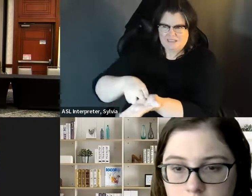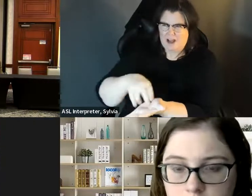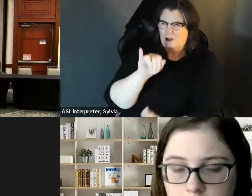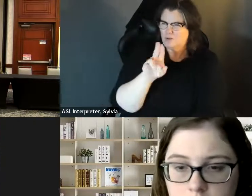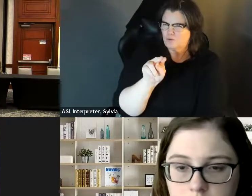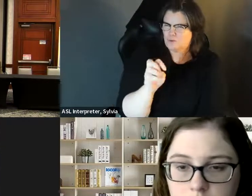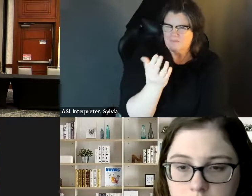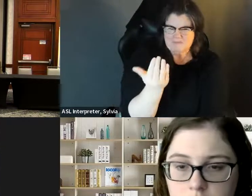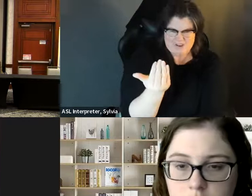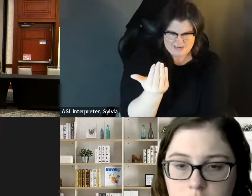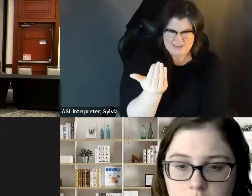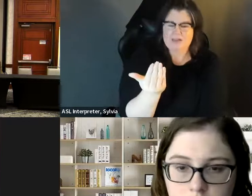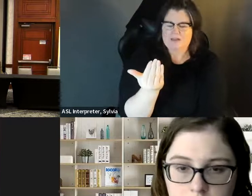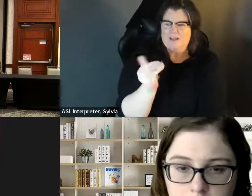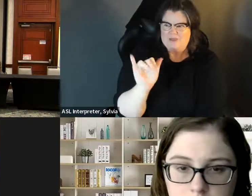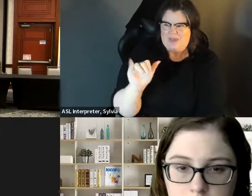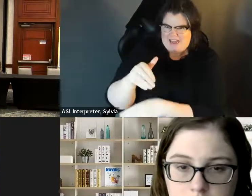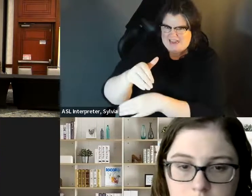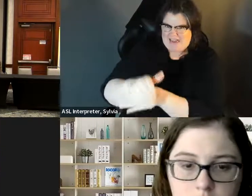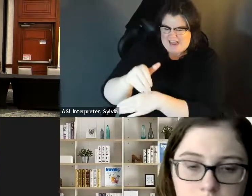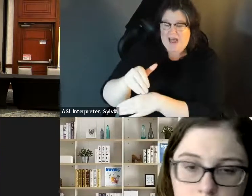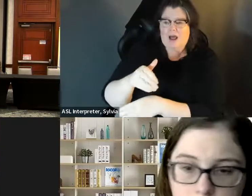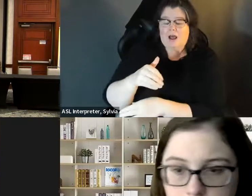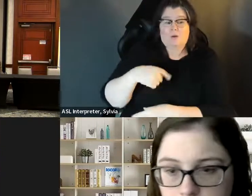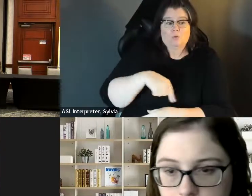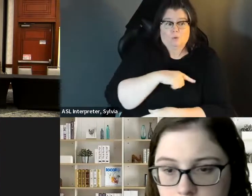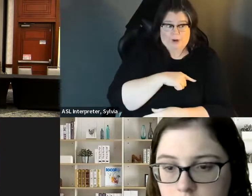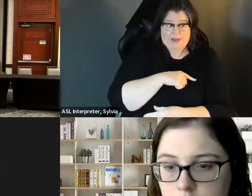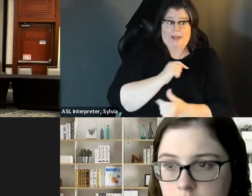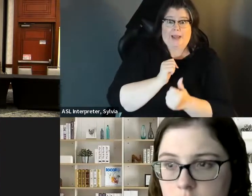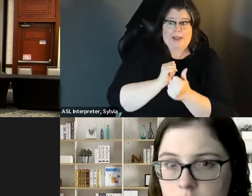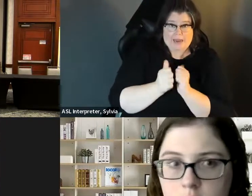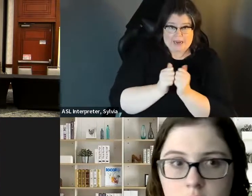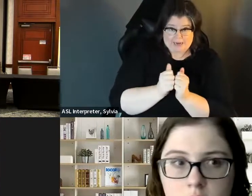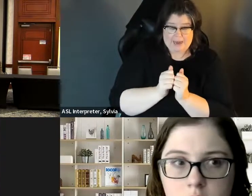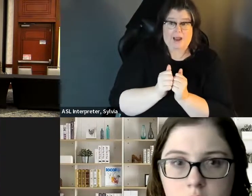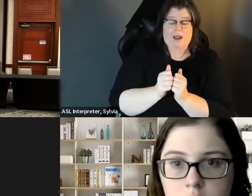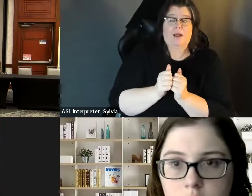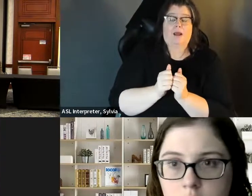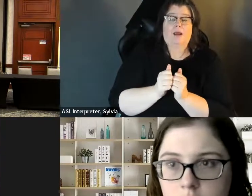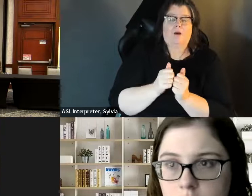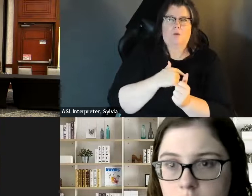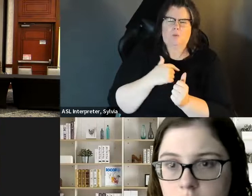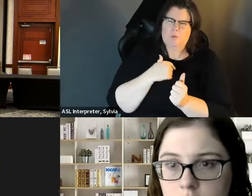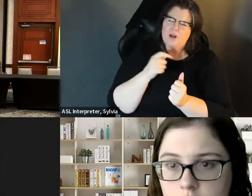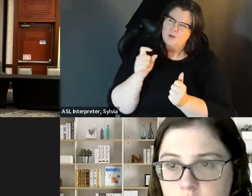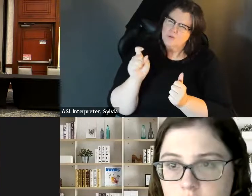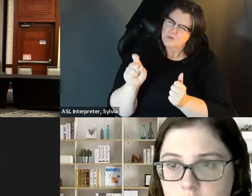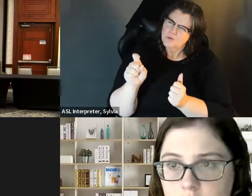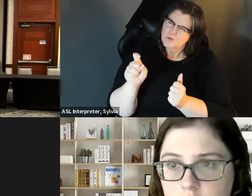with when the governor signed bill 1078 and it was signed June 15th that night. We were supposed to have our candidate